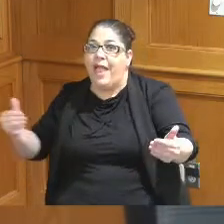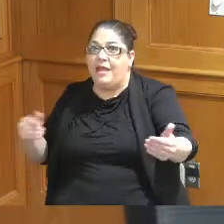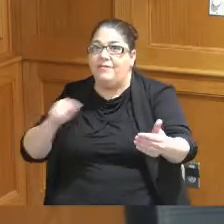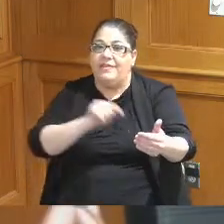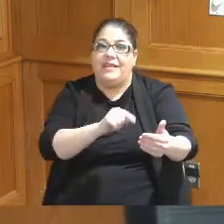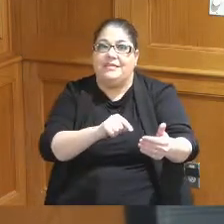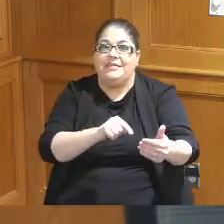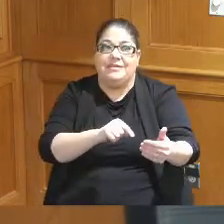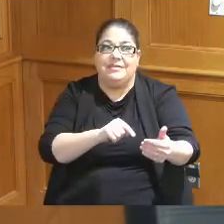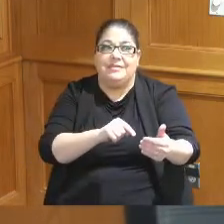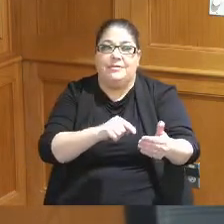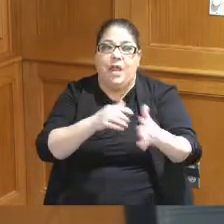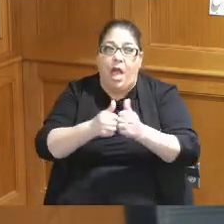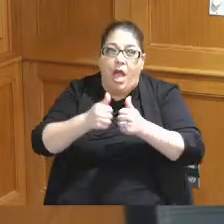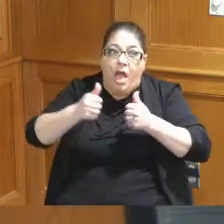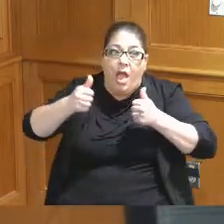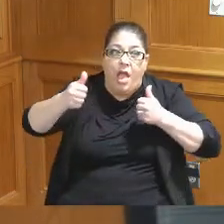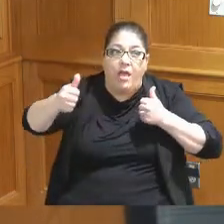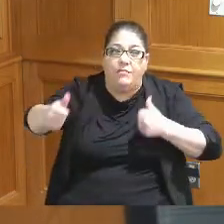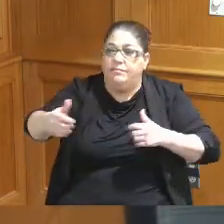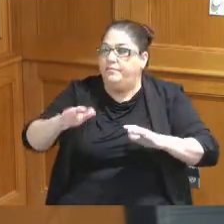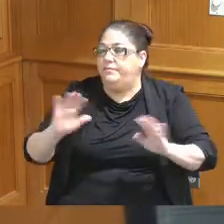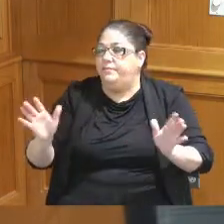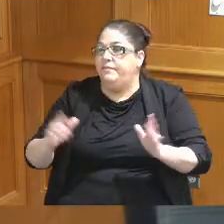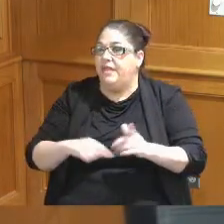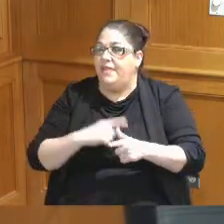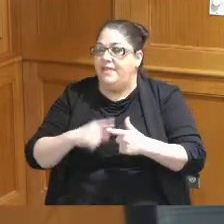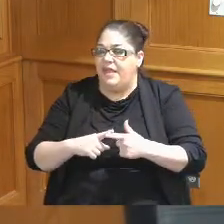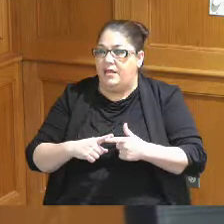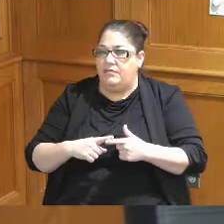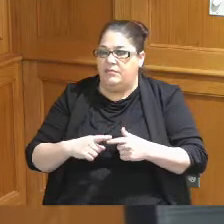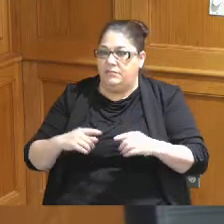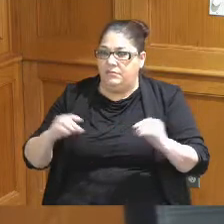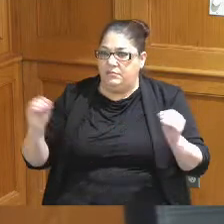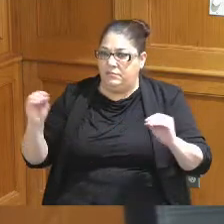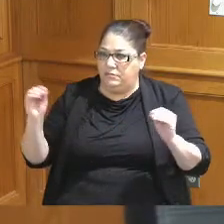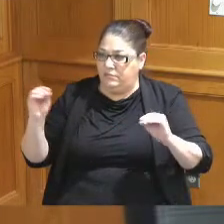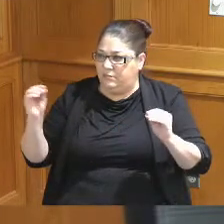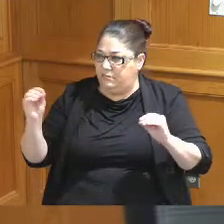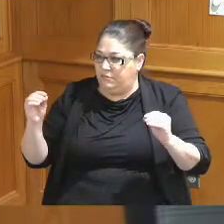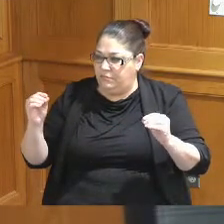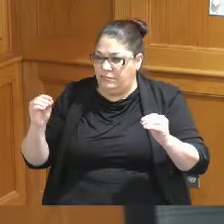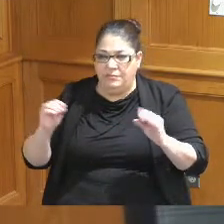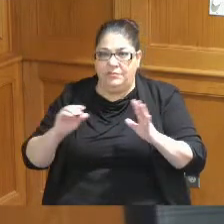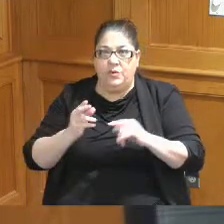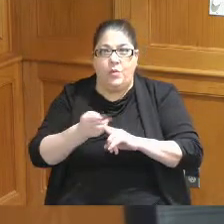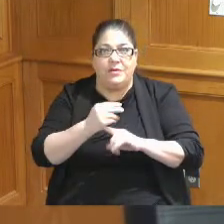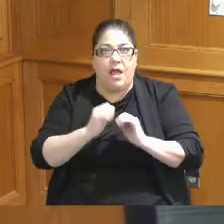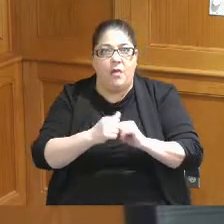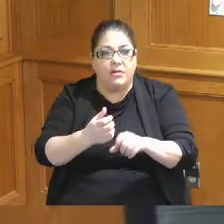go this far beyond and we don't have how are we really going to get this hotel deal done